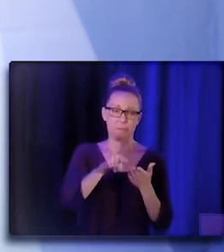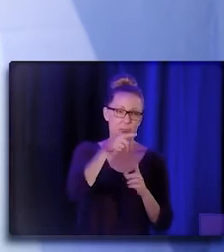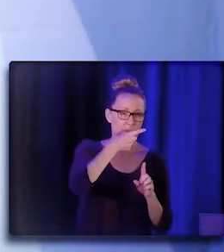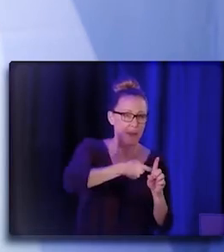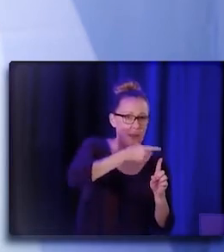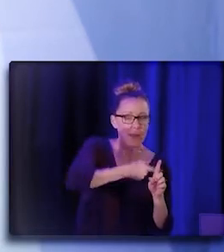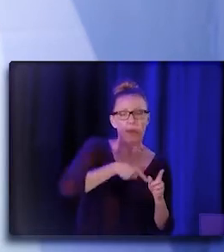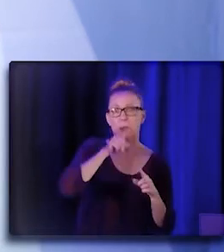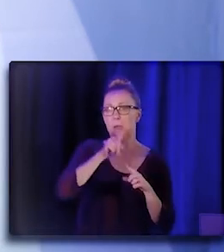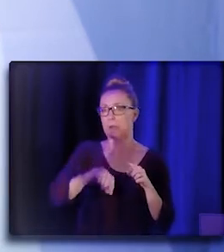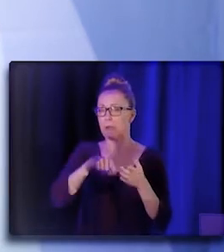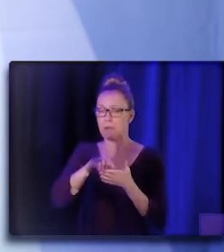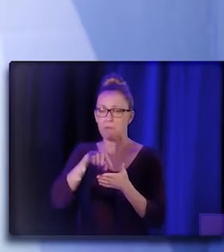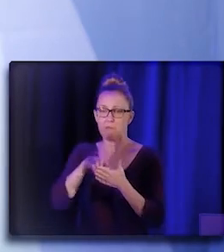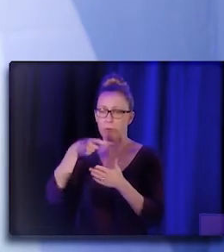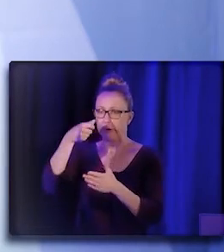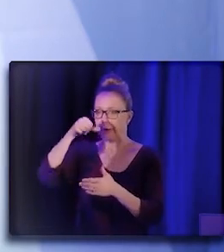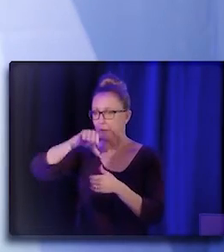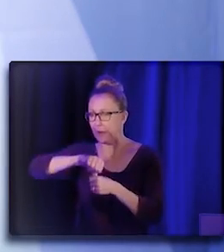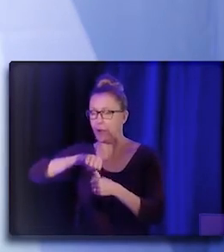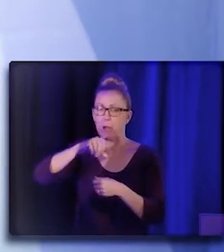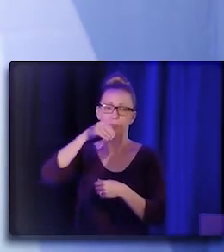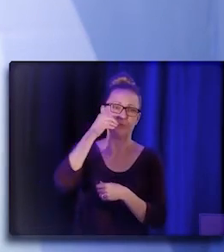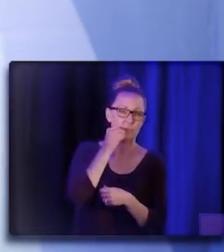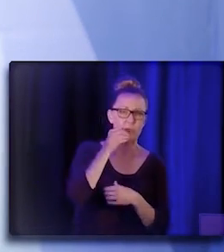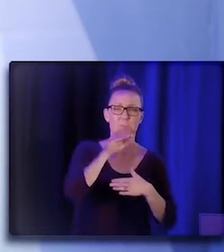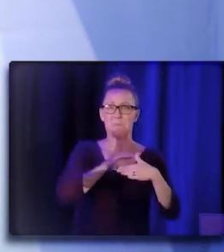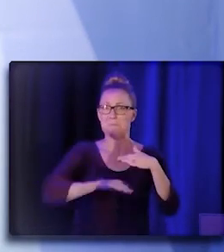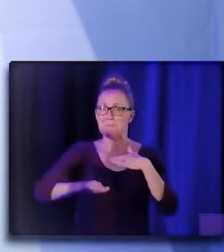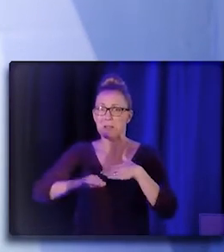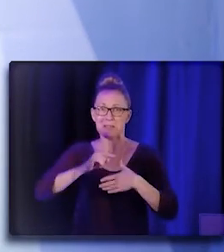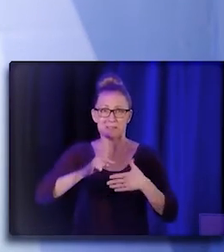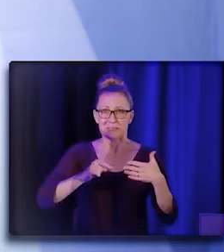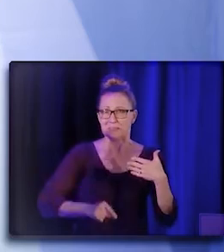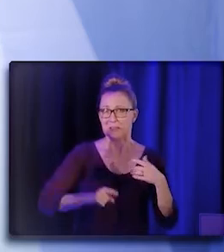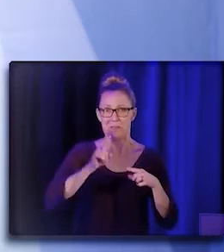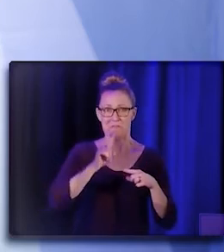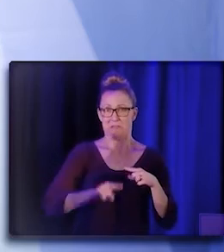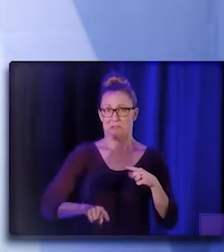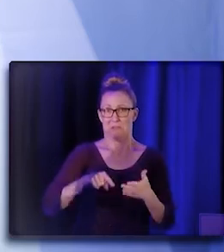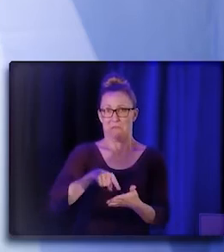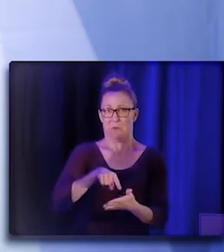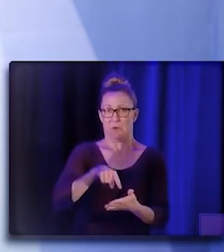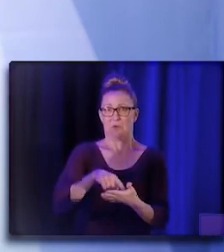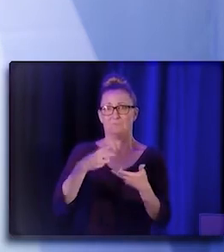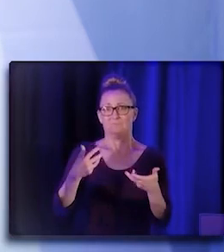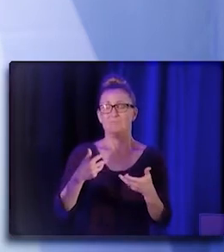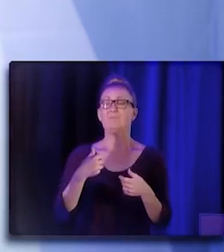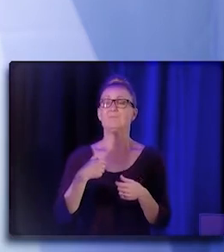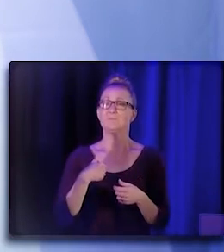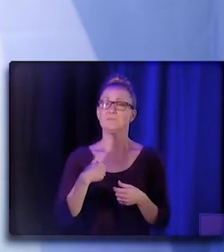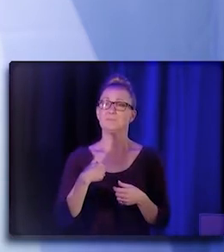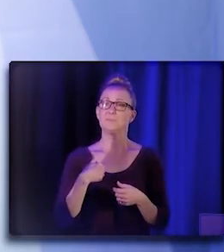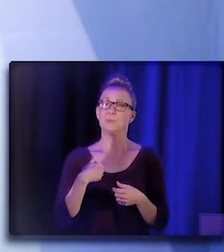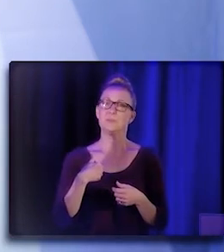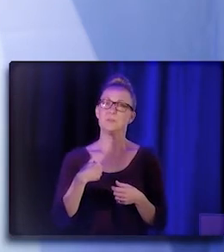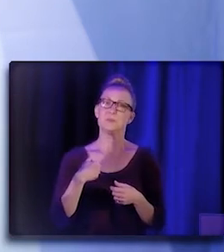pay for gas food, you know, just the basic. And so, you know, I've heard, you know, we do this out of service of the heart